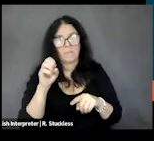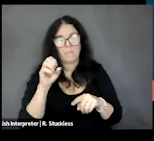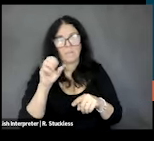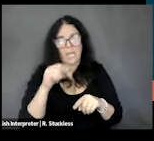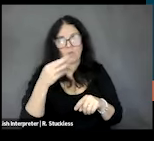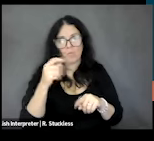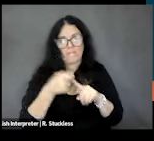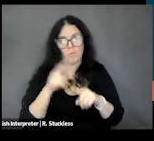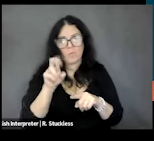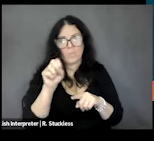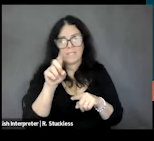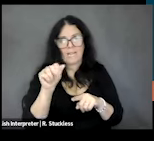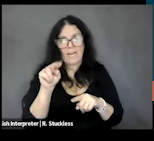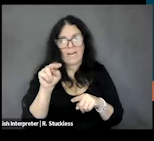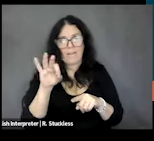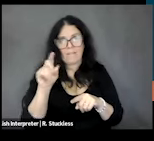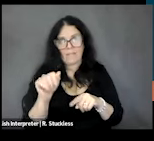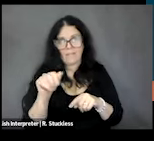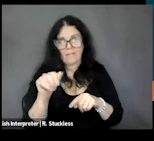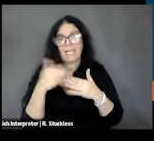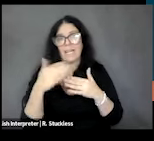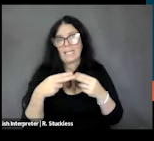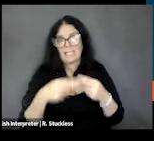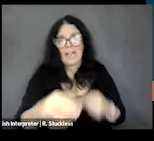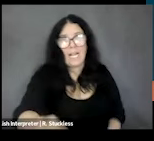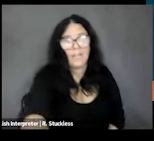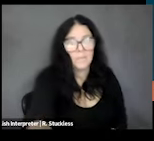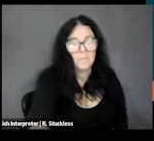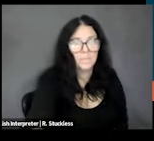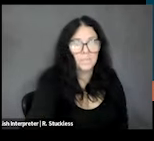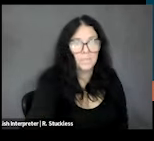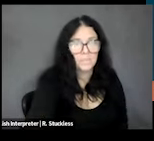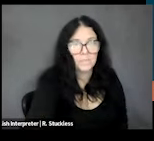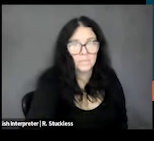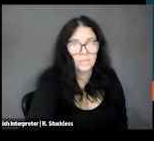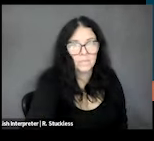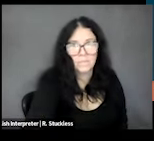if you want to go to the next slide. So, I did want to briefly introduce the topics